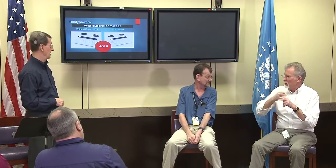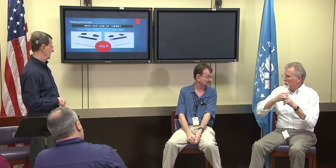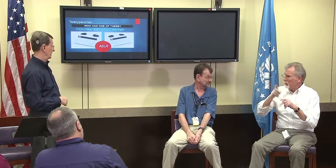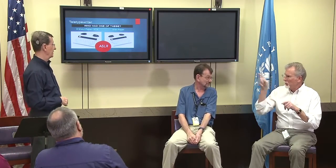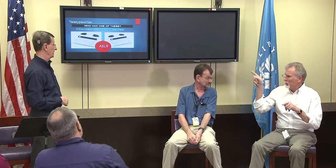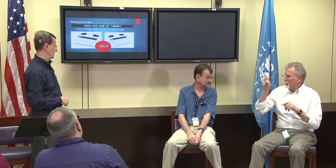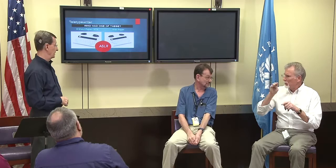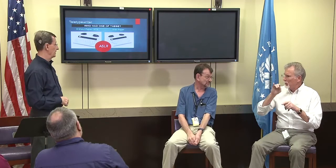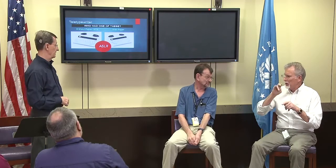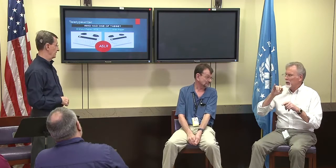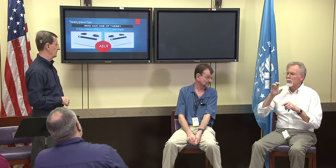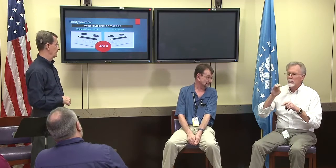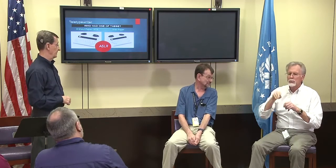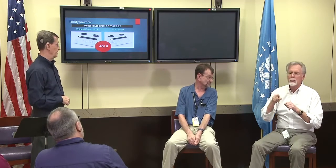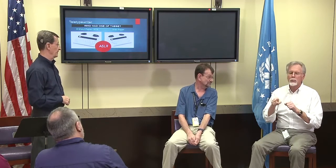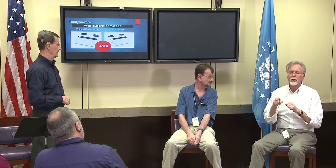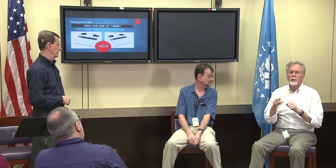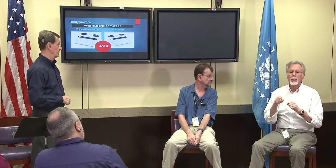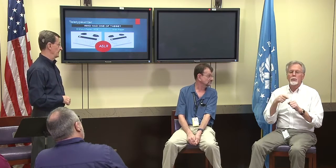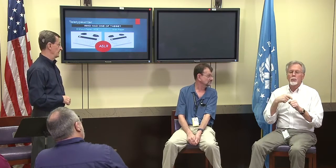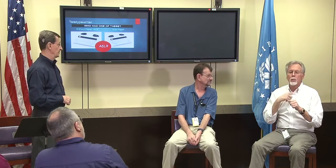Fred Pickering: I used those, I think a mini com, I believe.